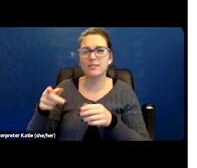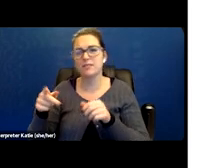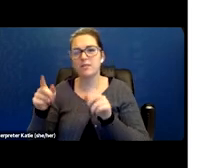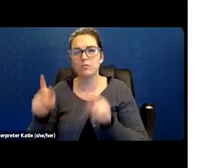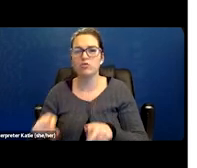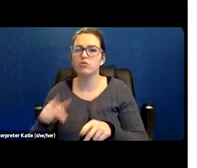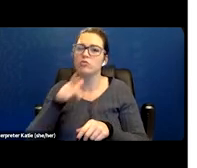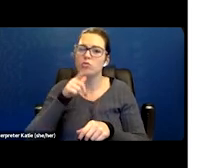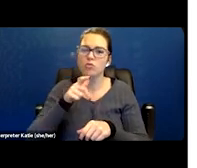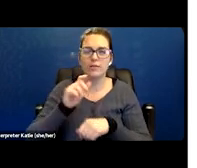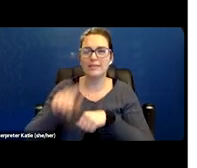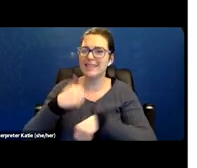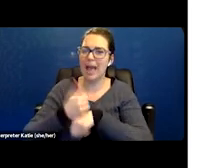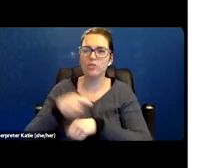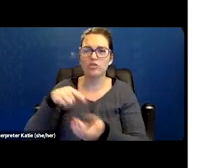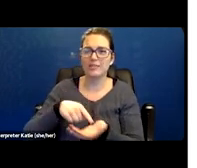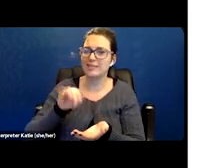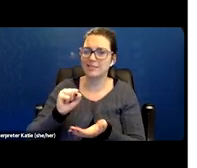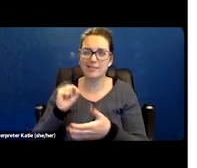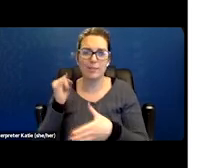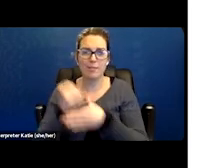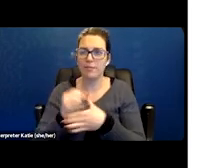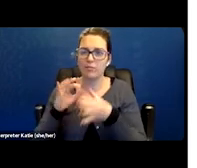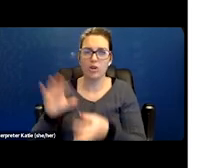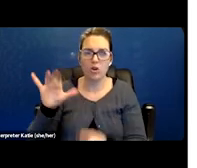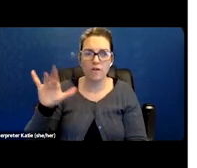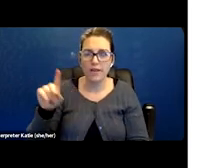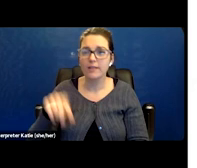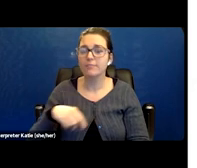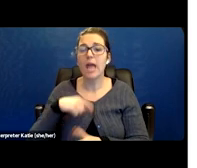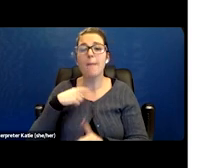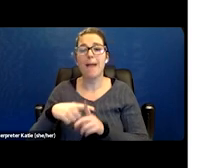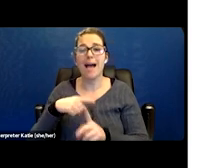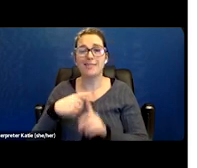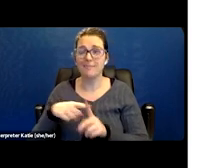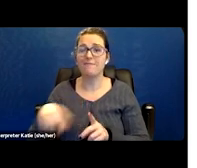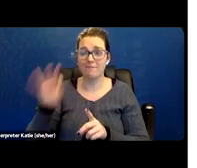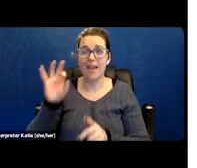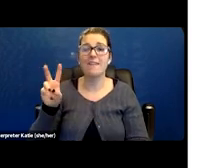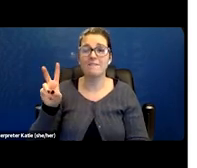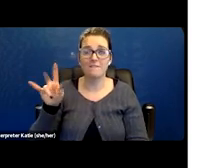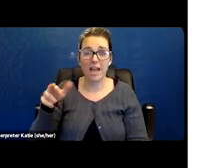And that a report of a positive viral test is how you diagnose it.